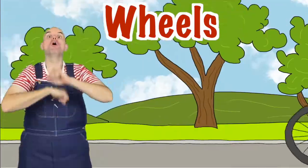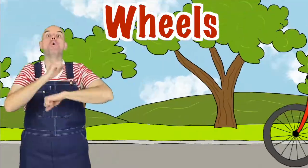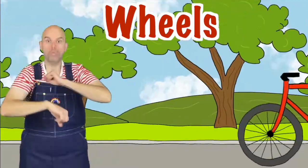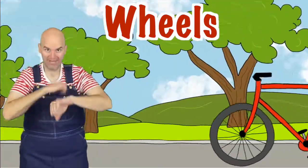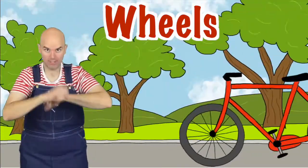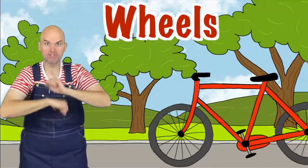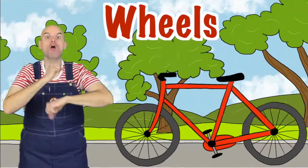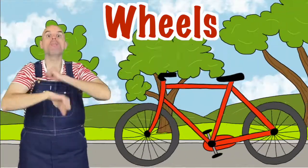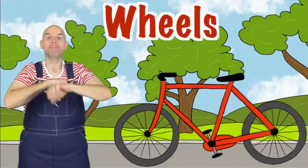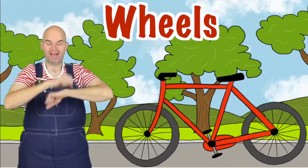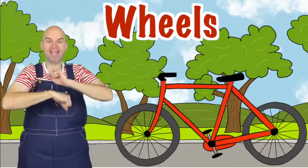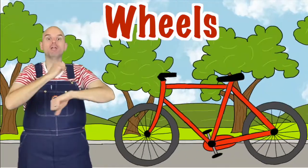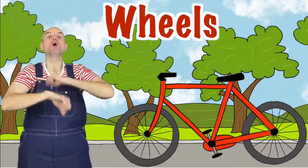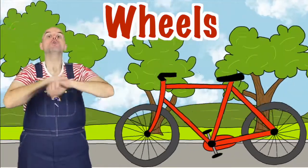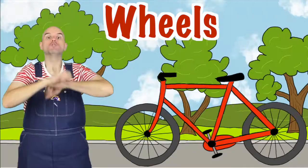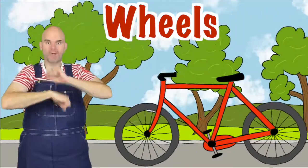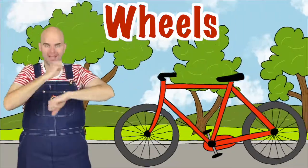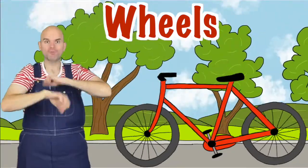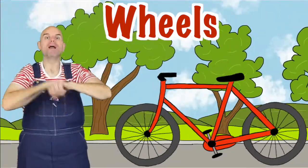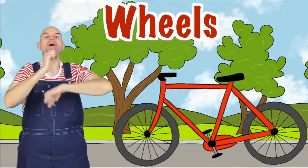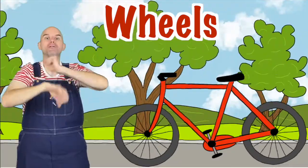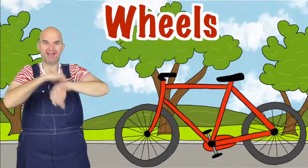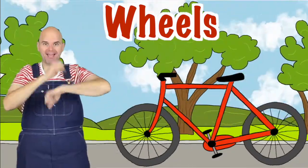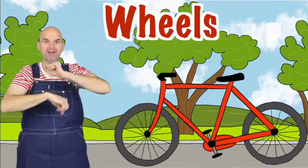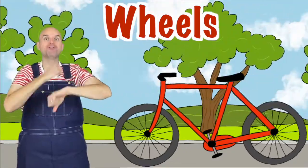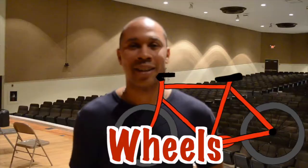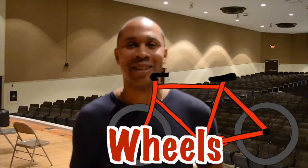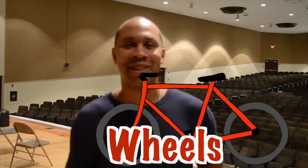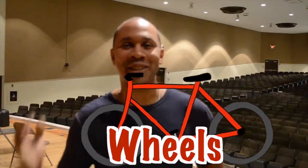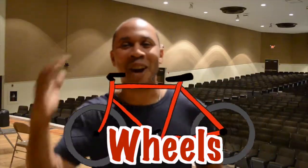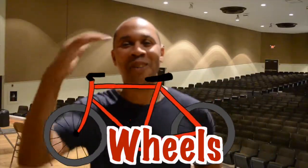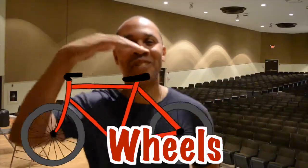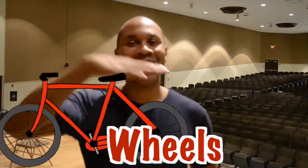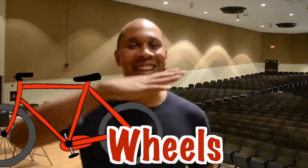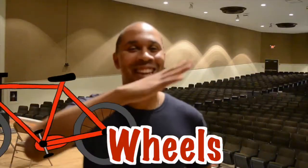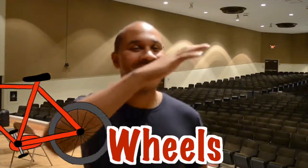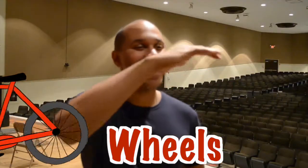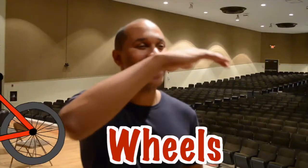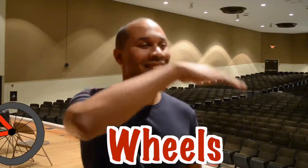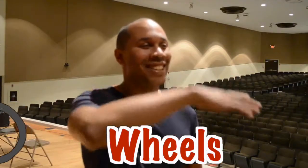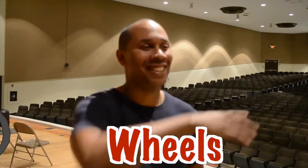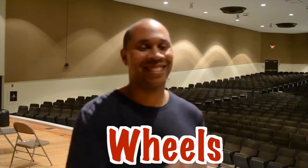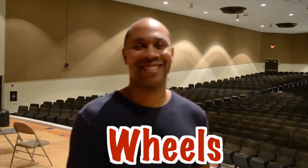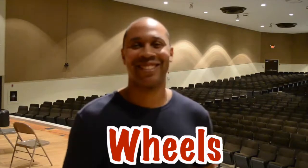The Wheels on the Bike Go round and round All through the town